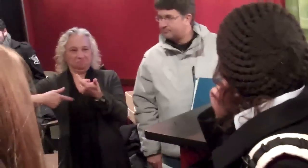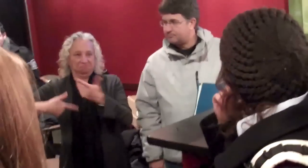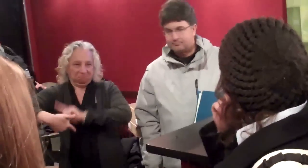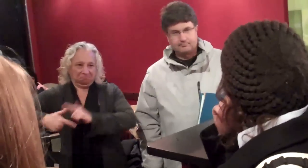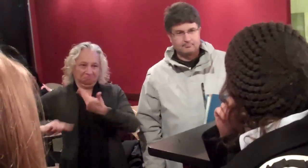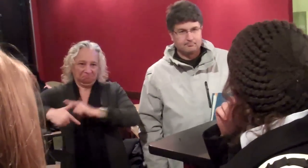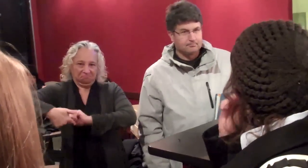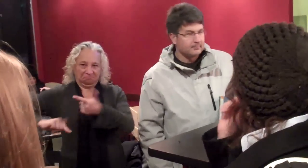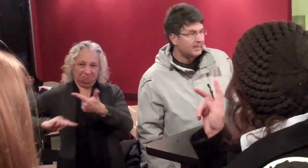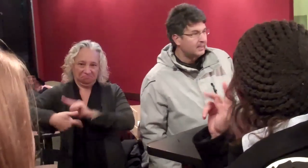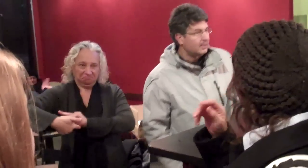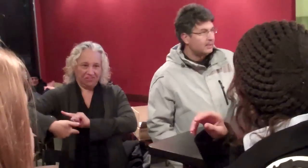So they'll alternate.